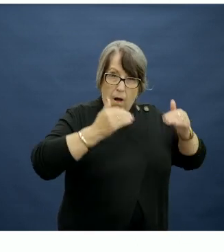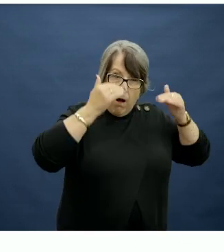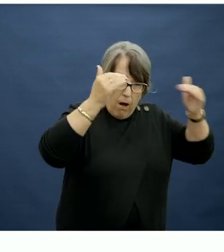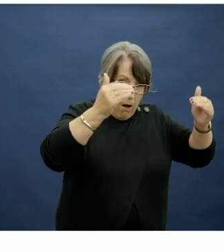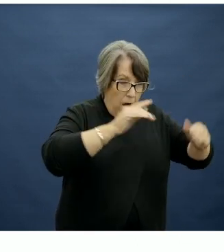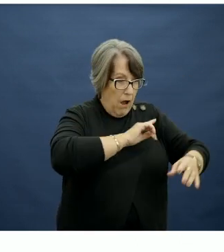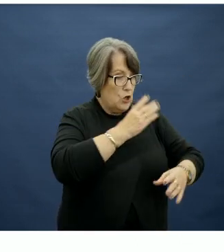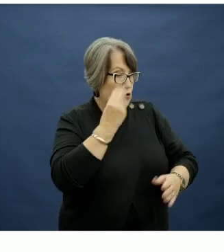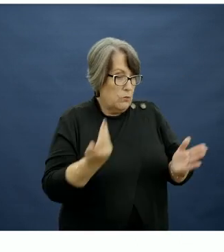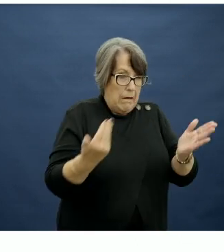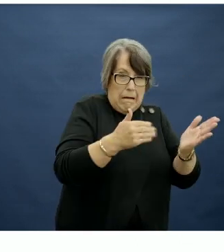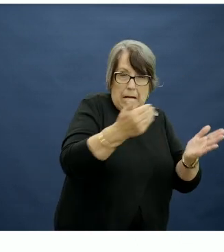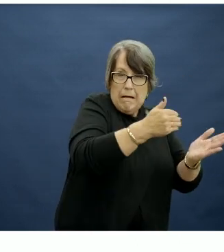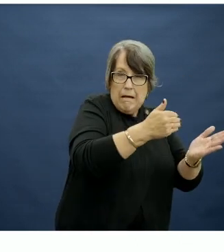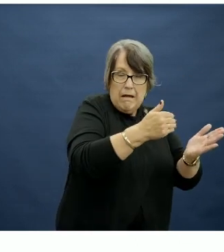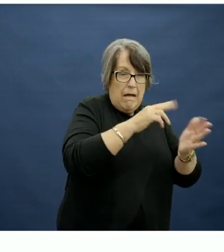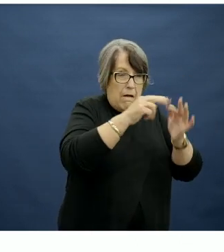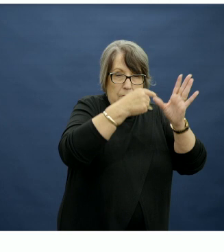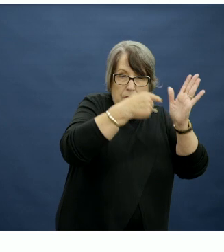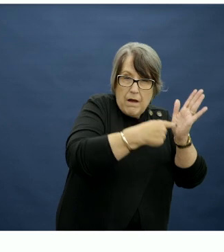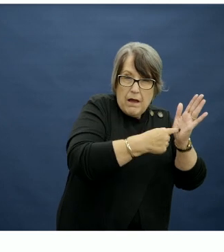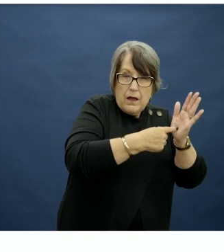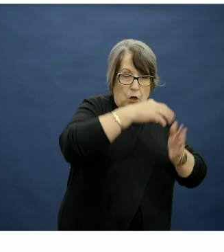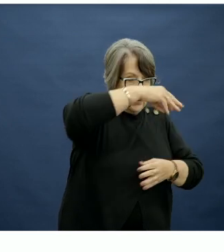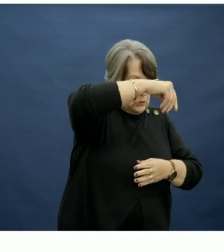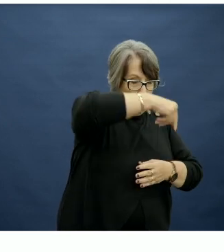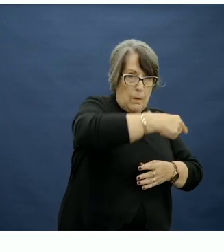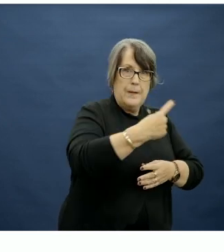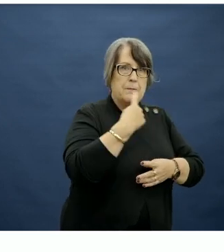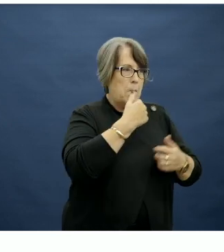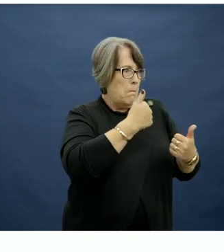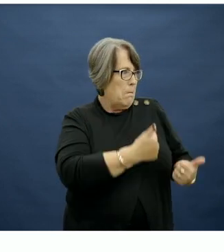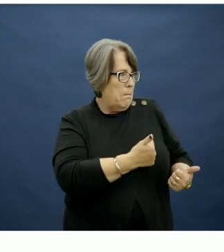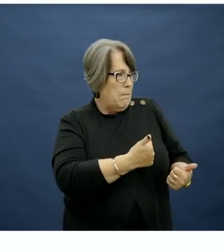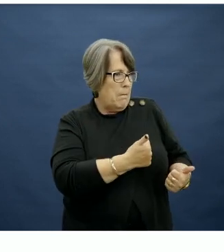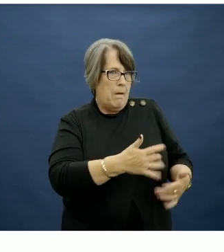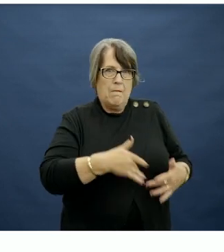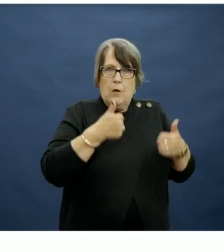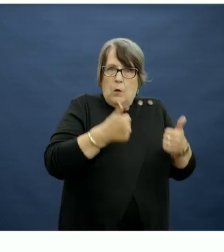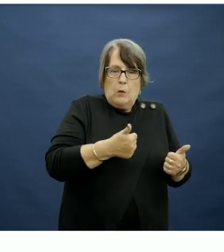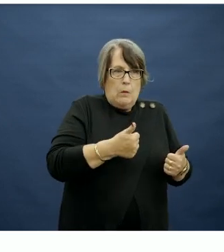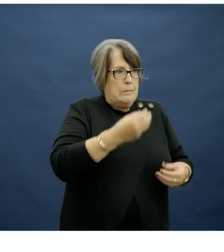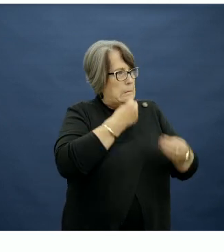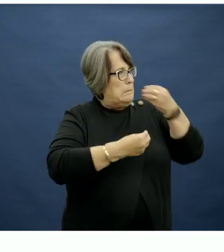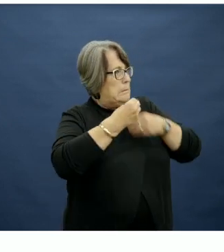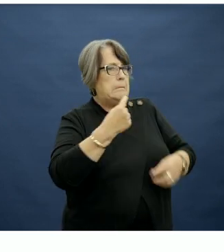sugars, saturated fat and salt, they're tasty, palatable and easily overconsumed.